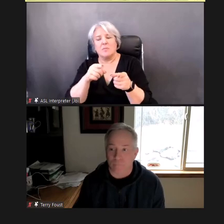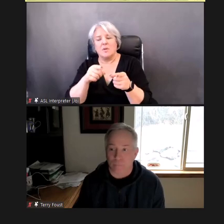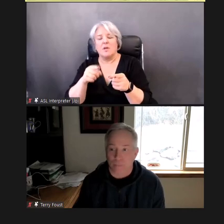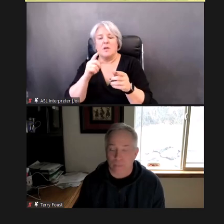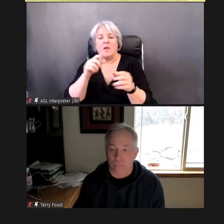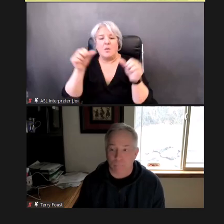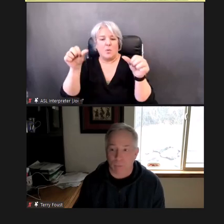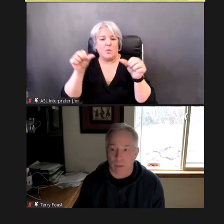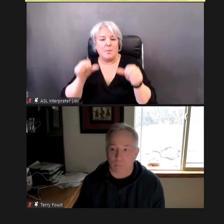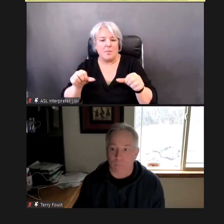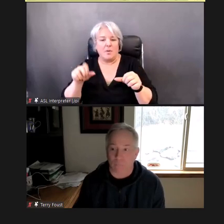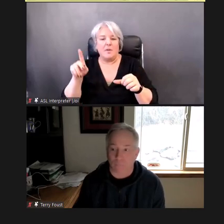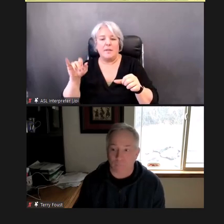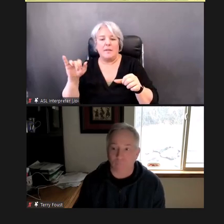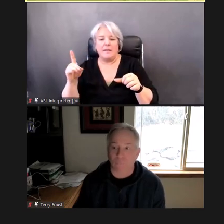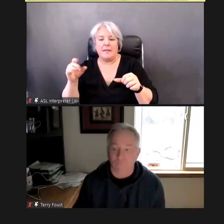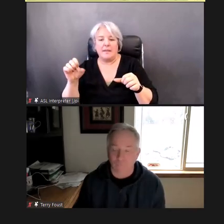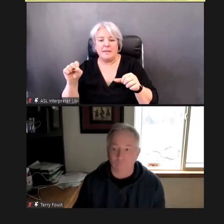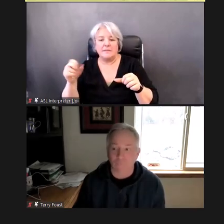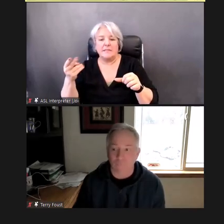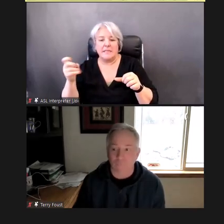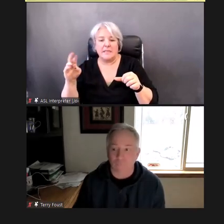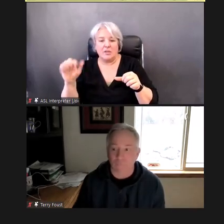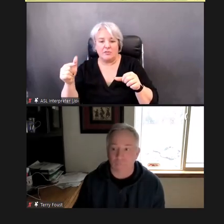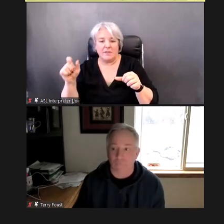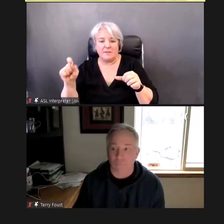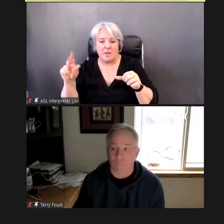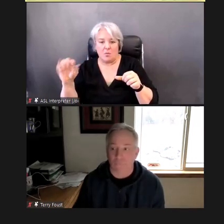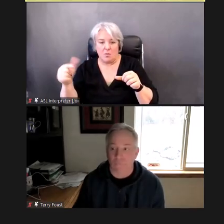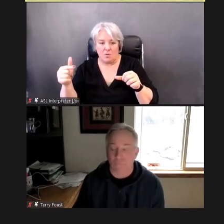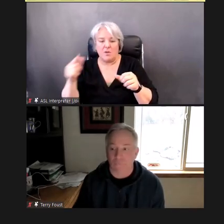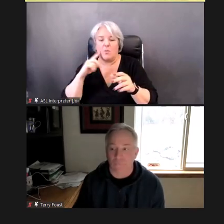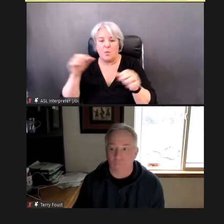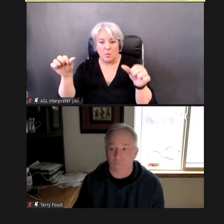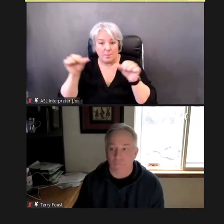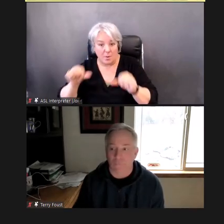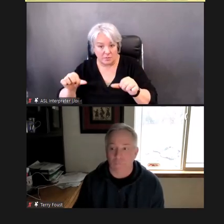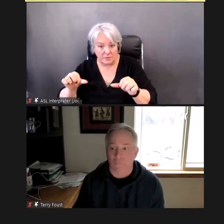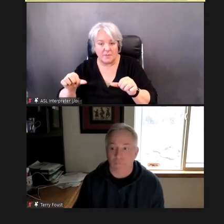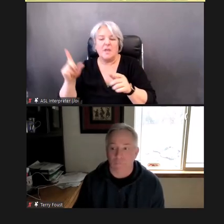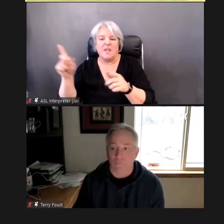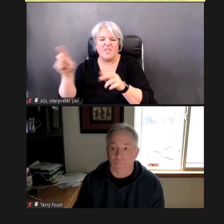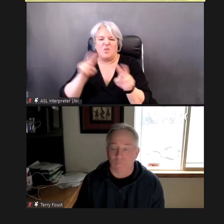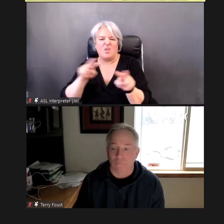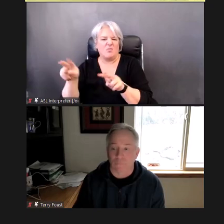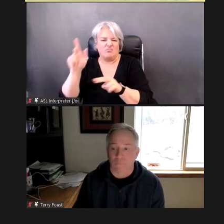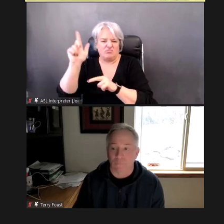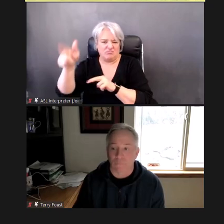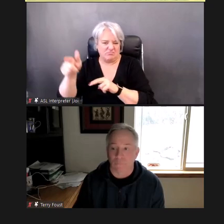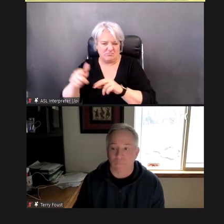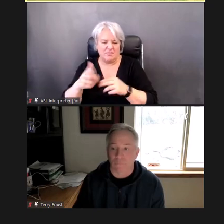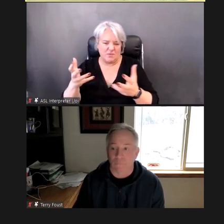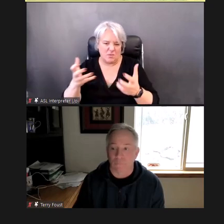of days. So you can access and stream it, and scroll through it, at -- at any speed that you would like.